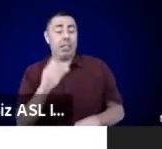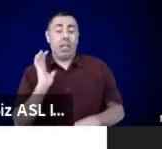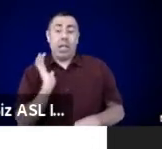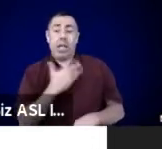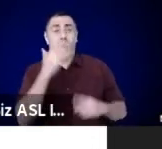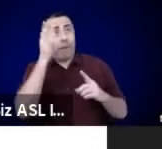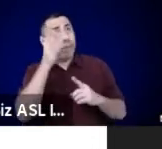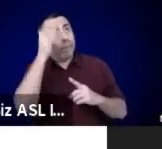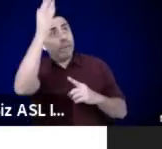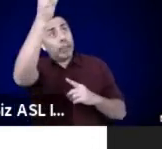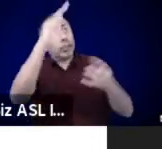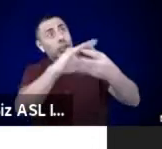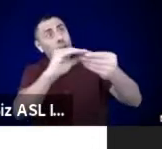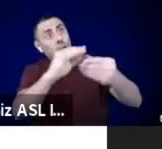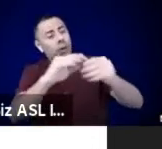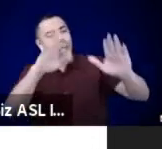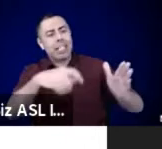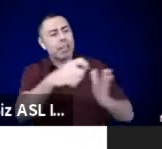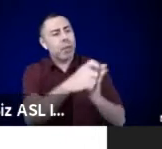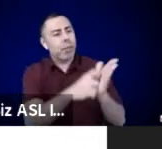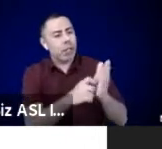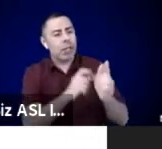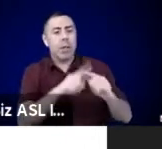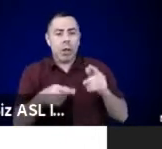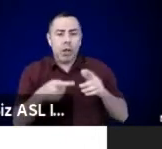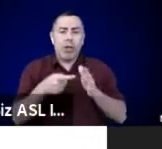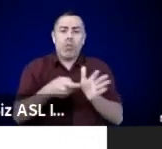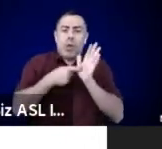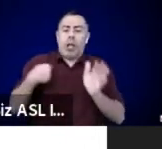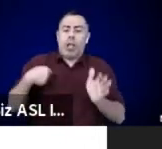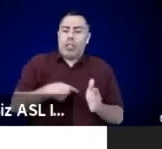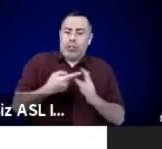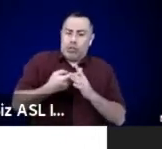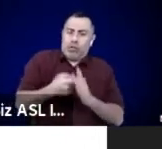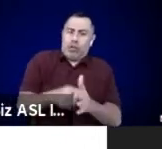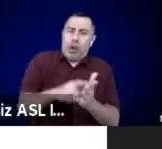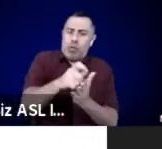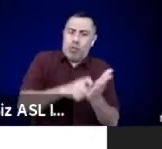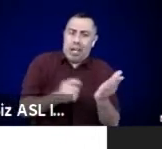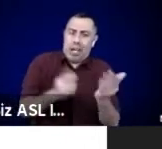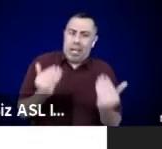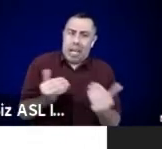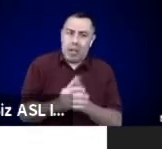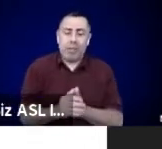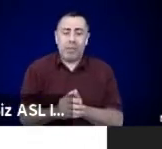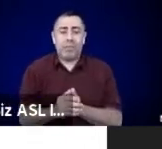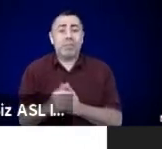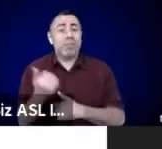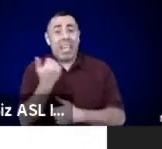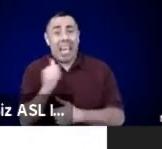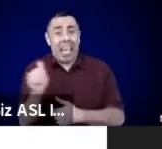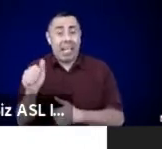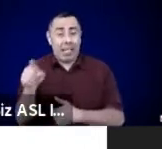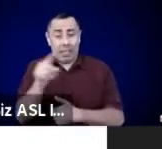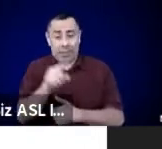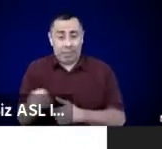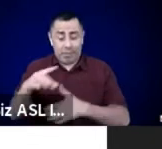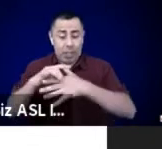If you're able to call them in, give them thanks for all they have created. Music, sound, art, culture, medicine in all forms.